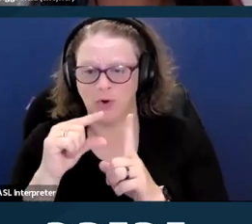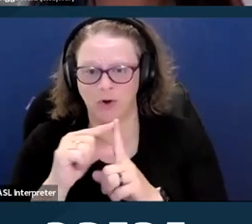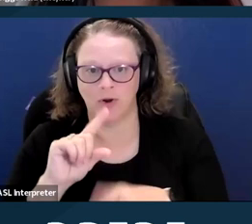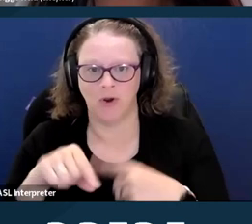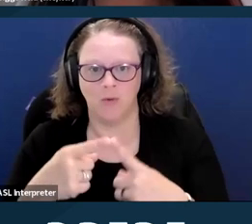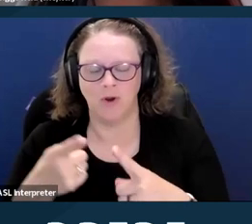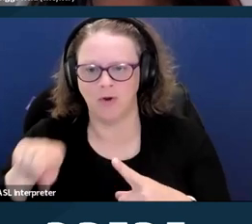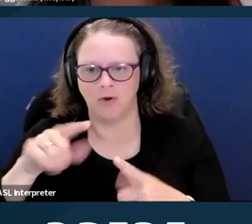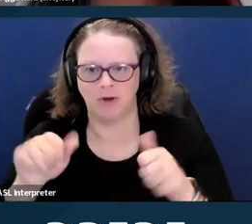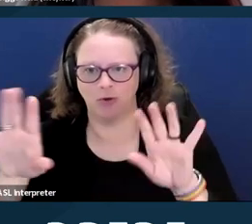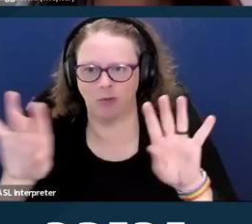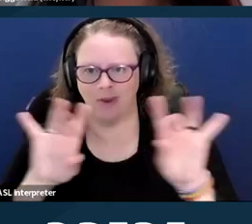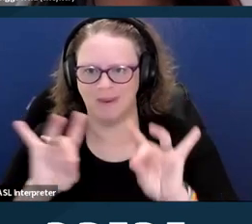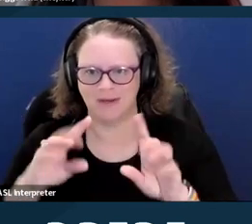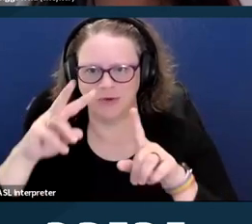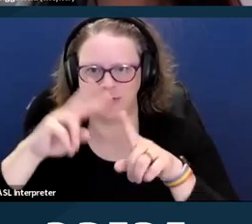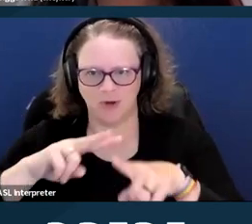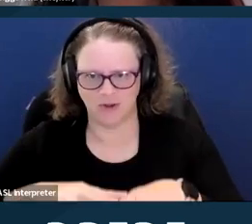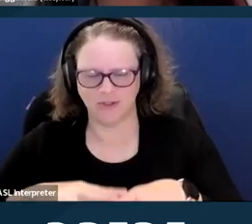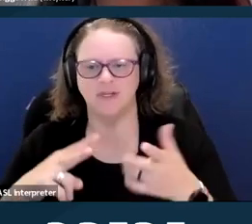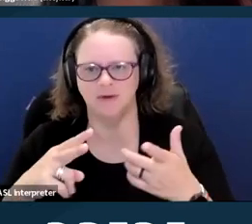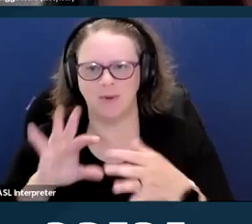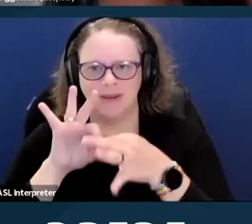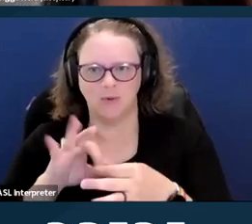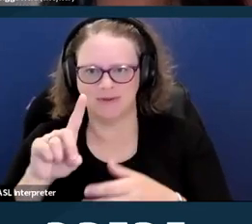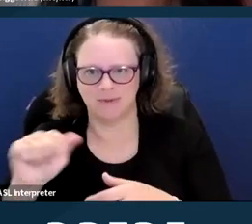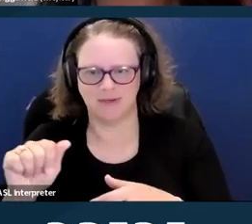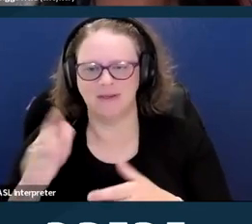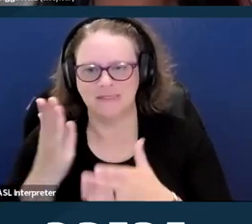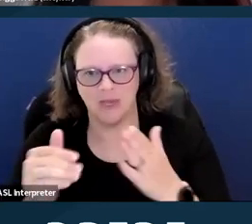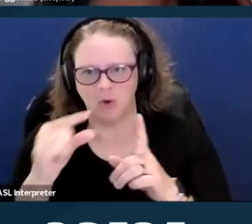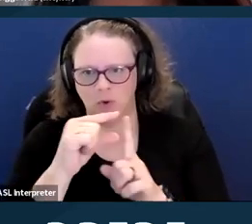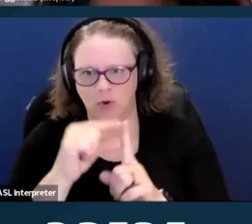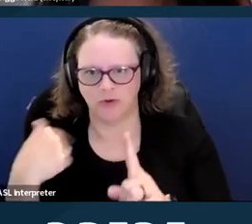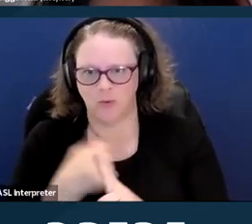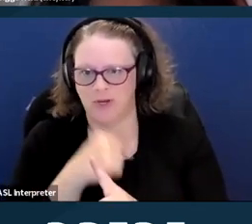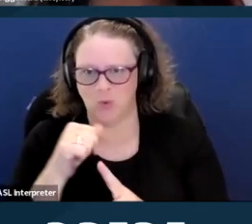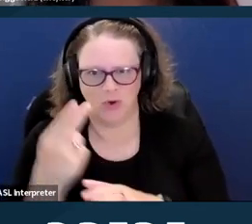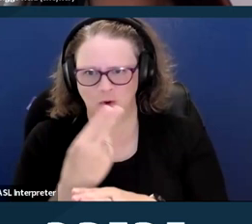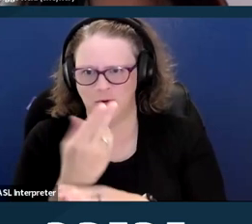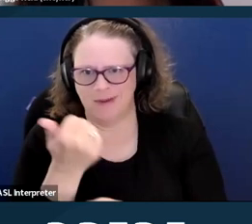There's some terms that we don't use anymore or are offensive,